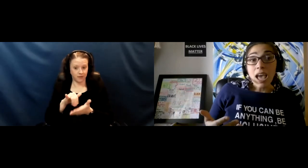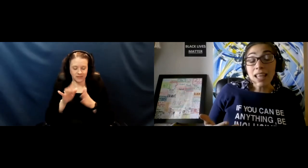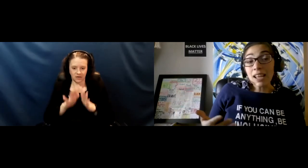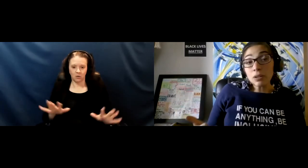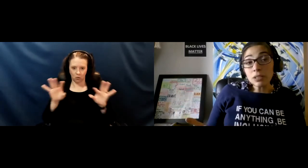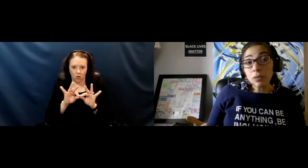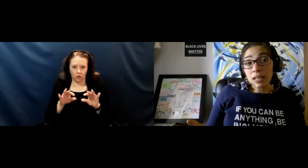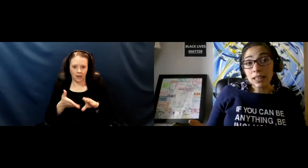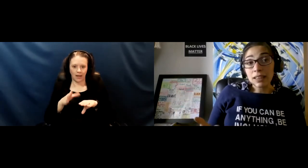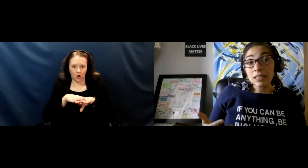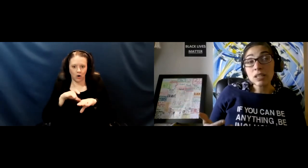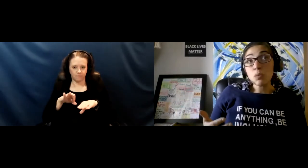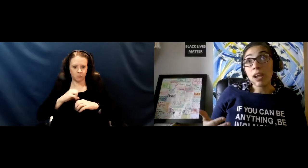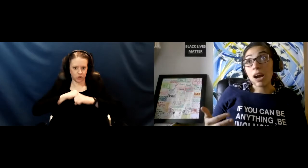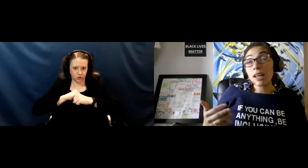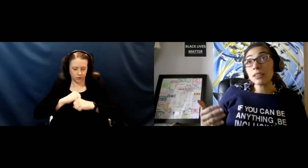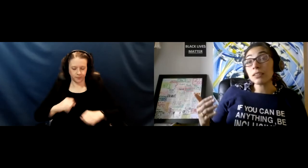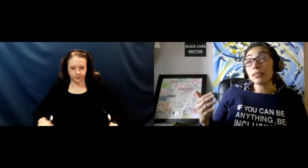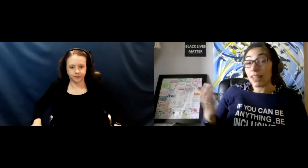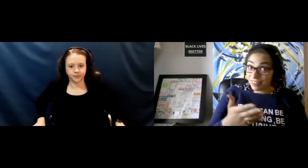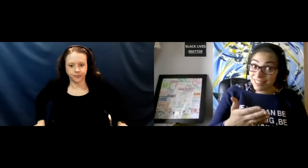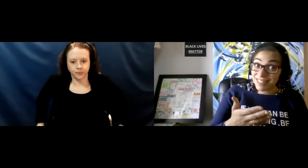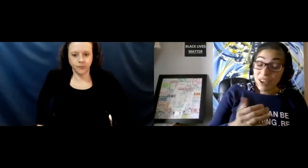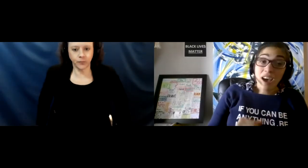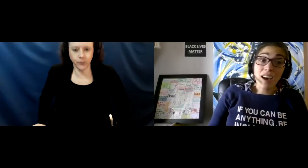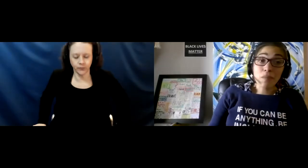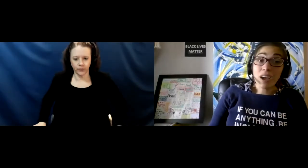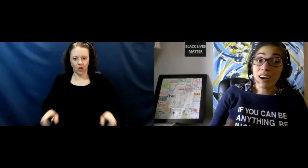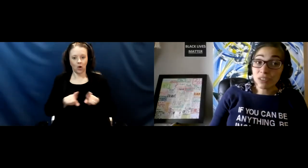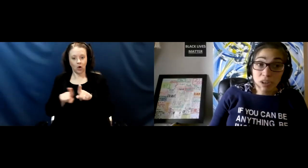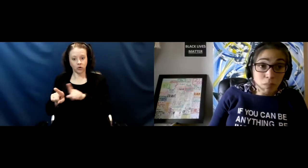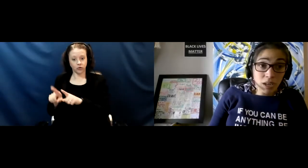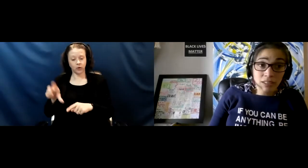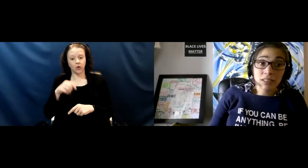And then I also think that this is where other layers are extra important.